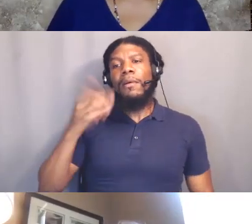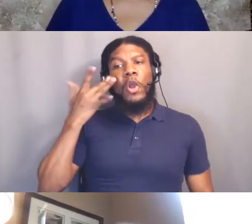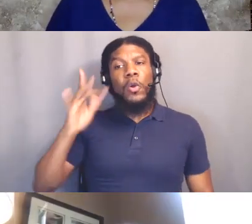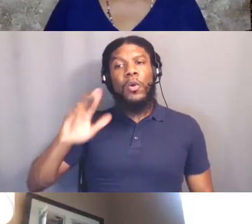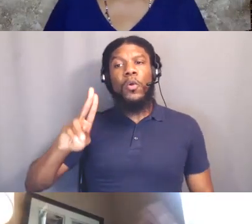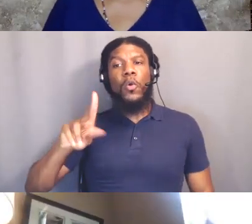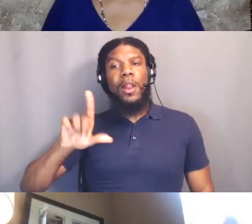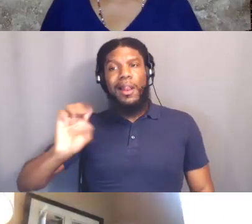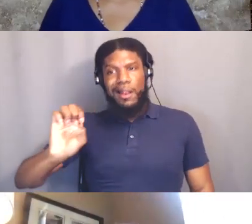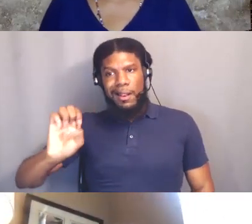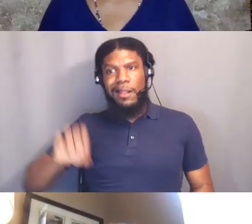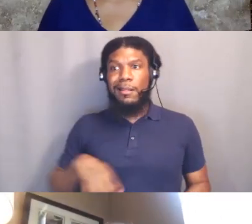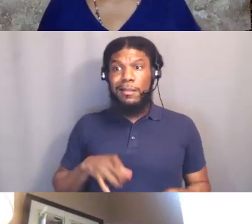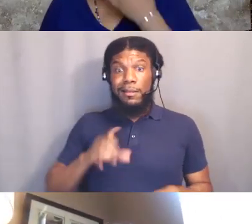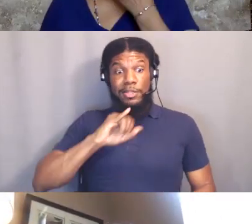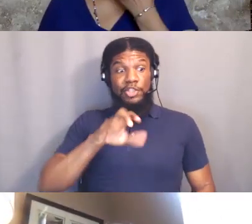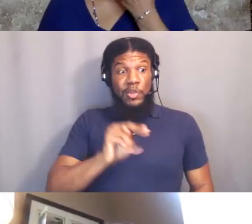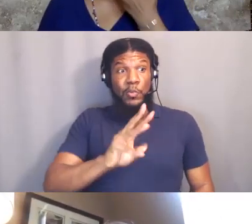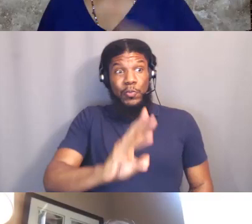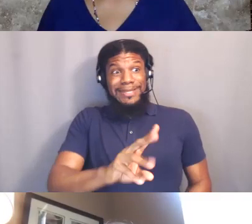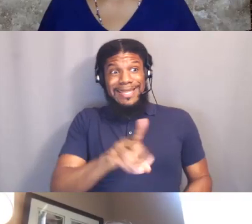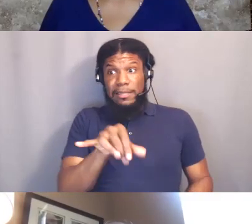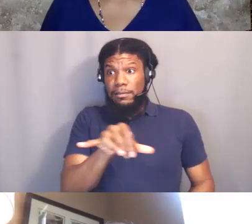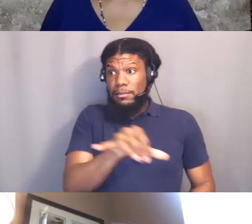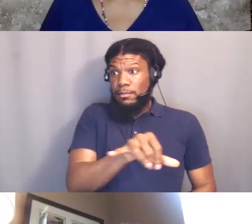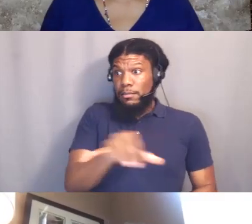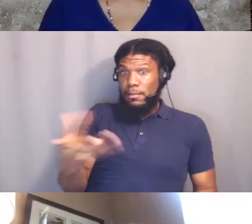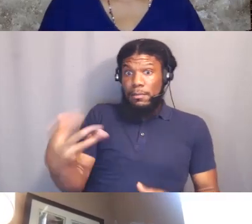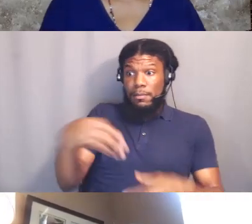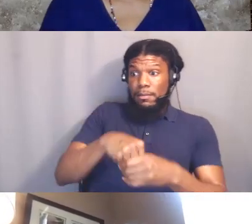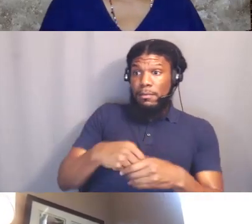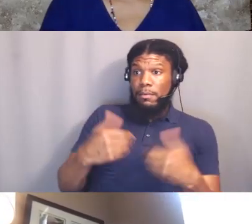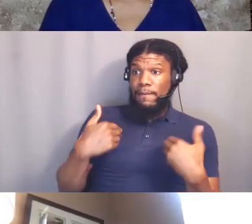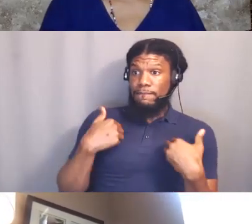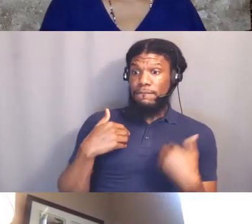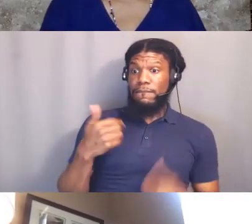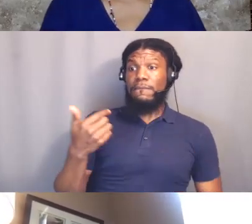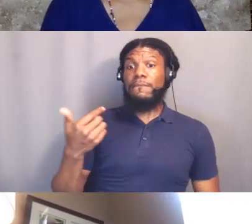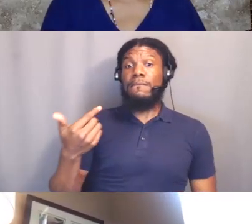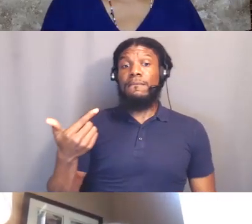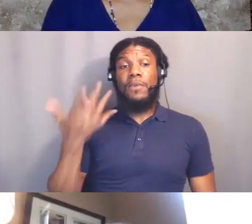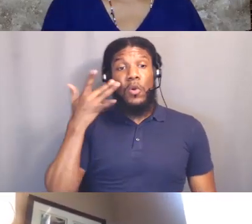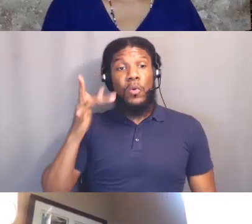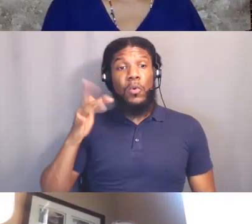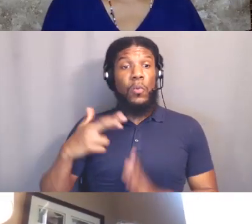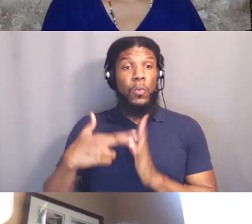with the Shaman and the whole bit carrying on like this. So to your point, yes I think so but I think